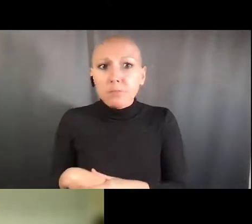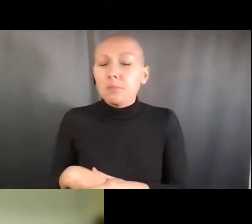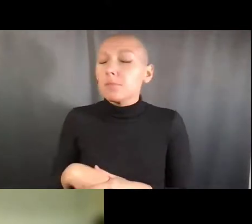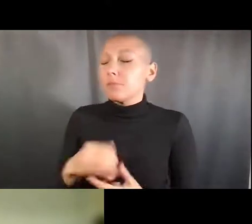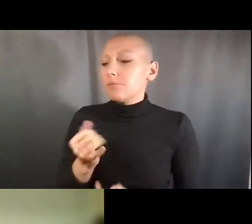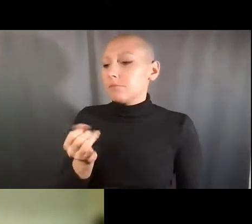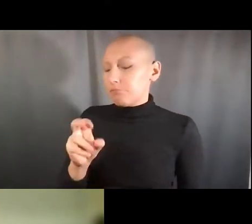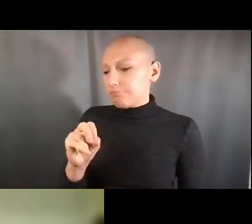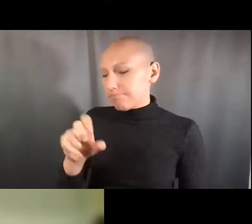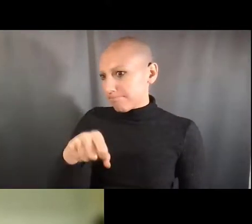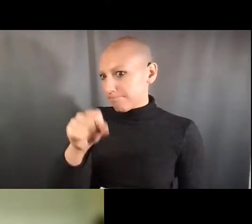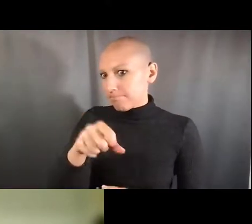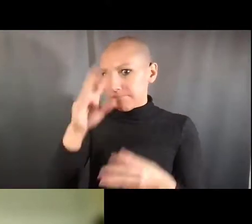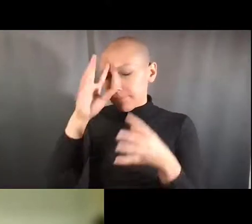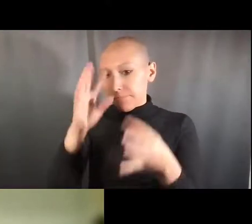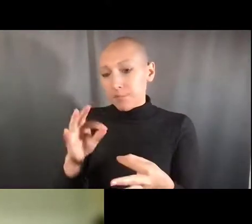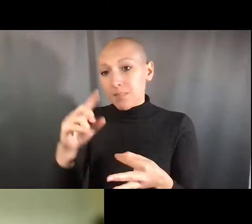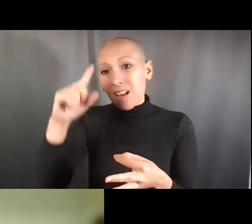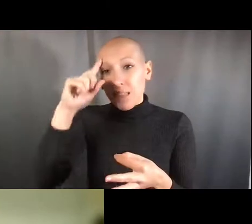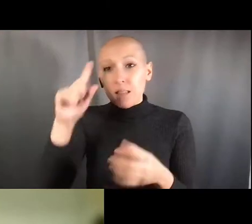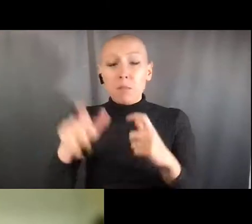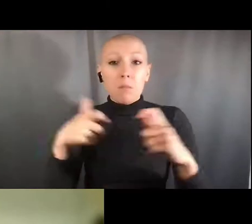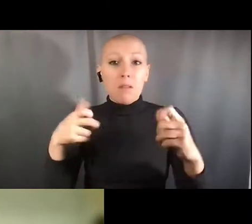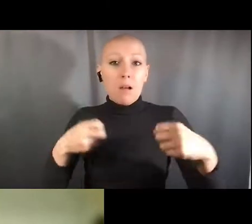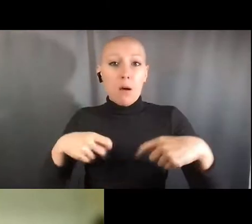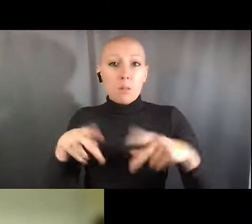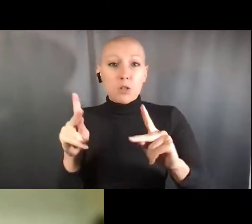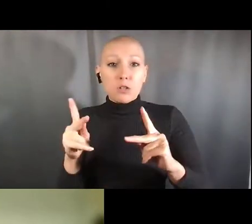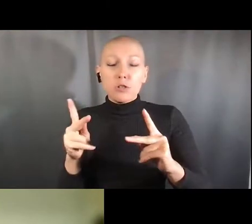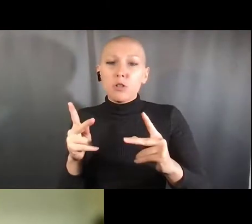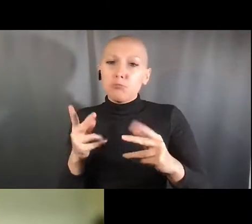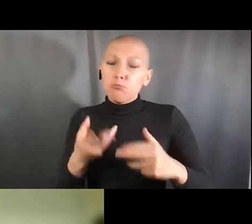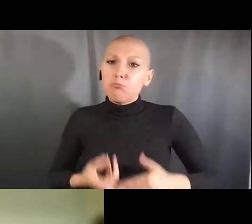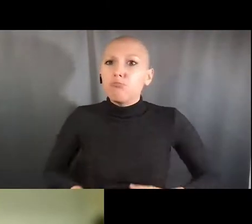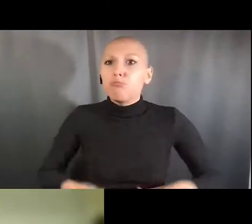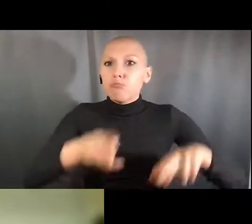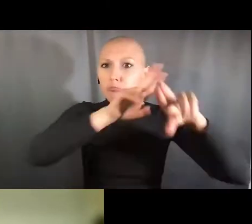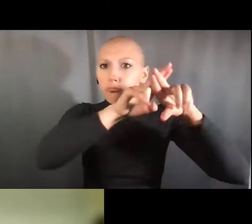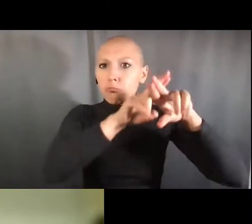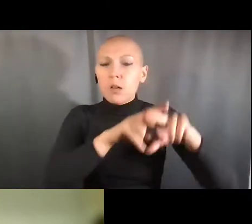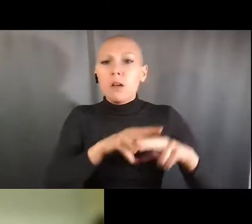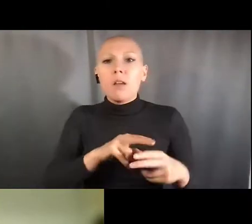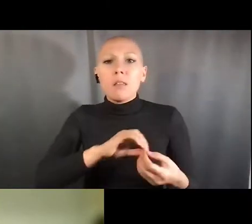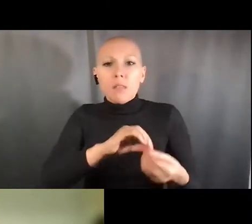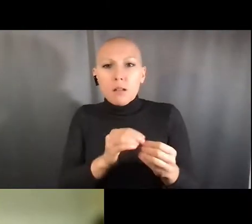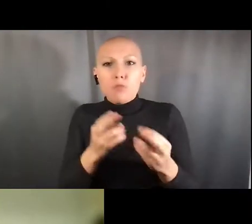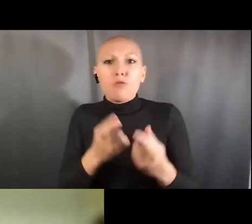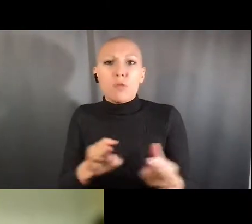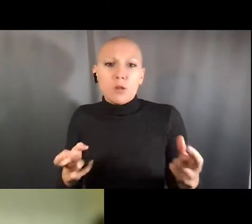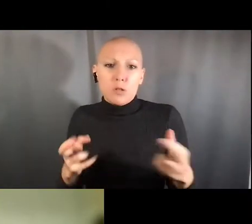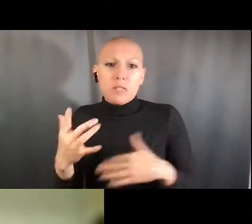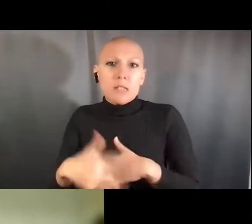And it costs more money, but not that much more money, and if you think about the terrible tragedy